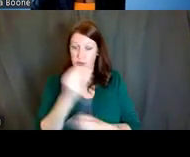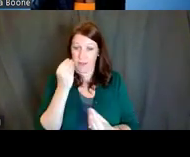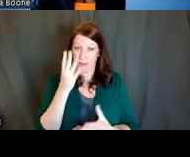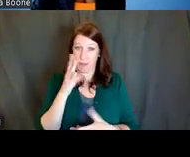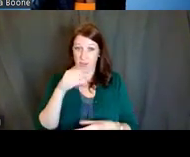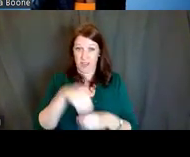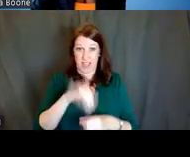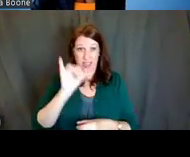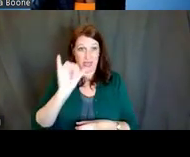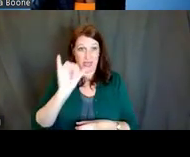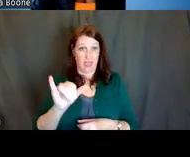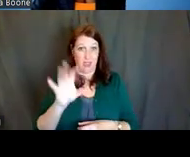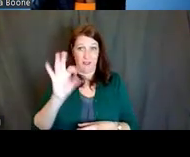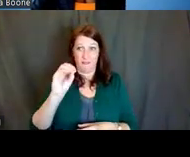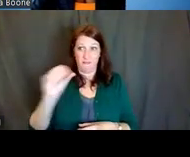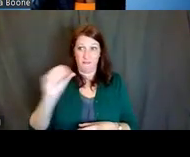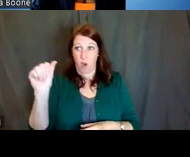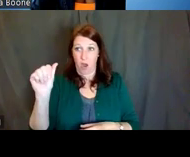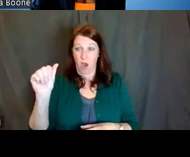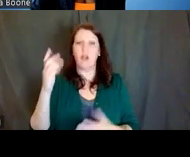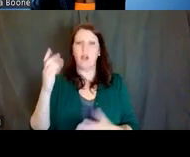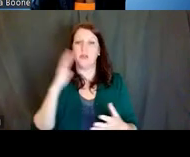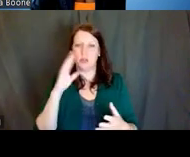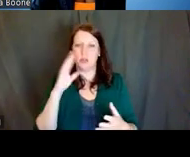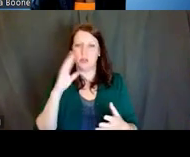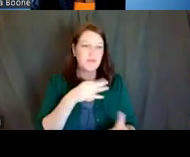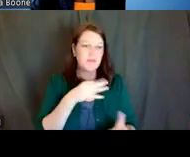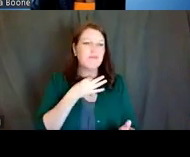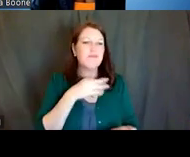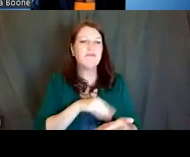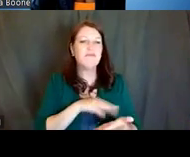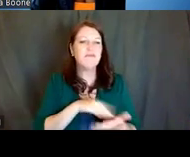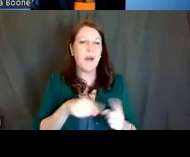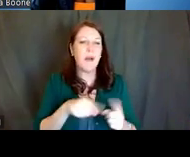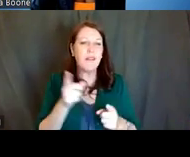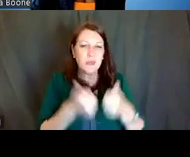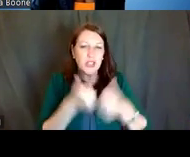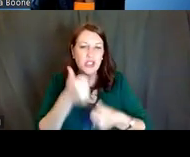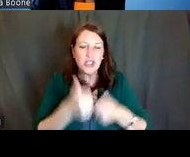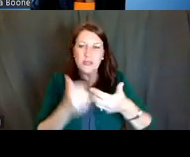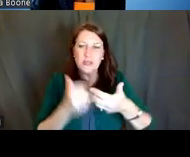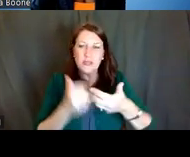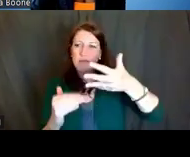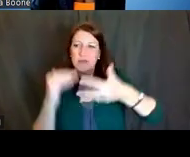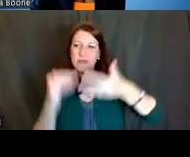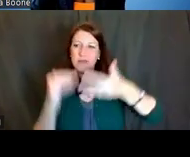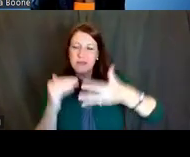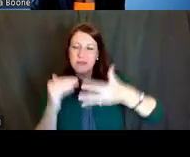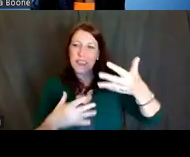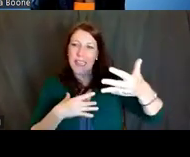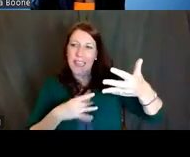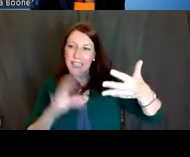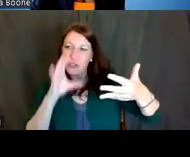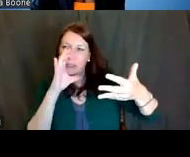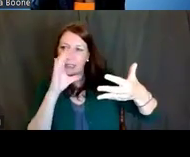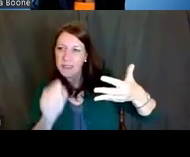or FOAs, to learn about research areas of interest, which ICs are participating, and how to apply for grants, etcetera.